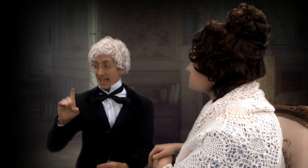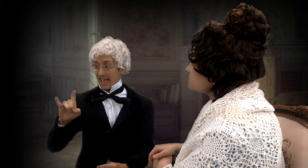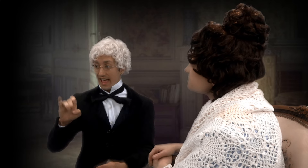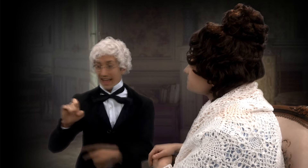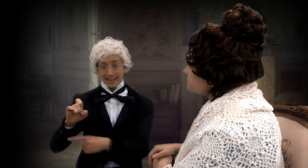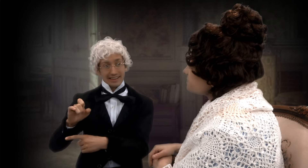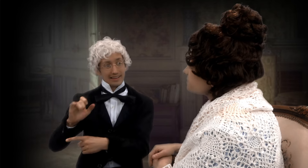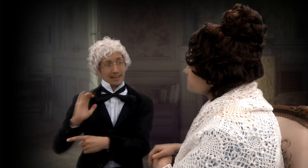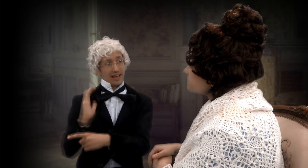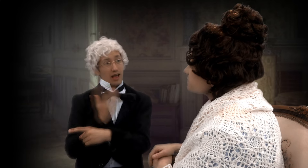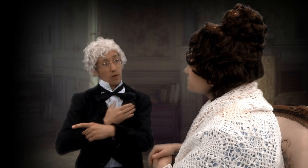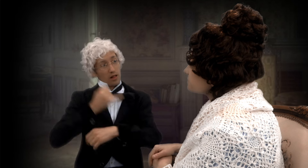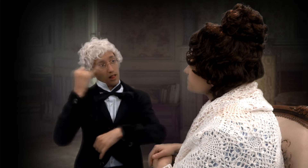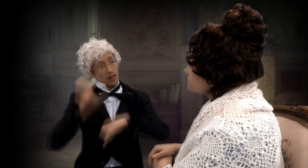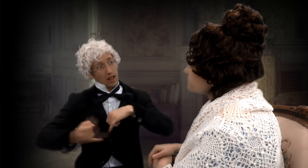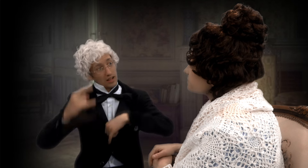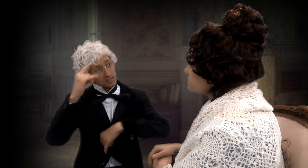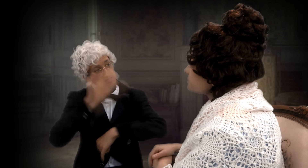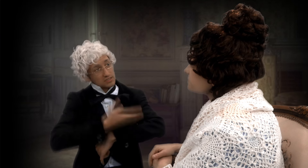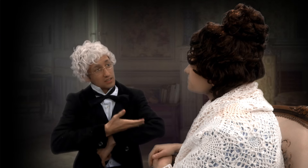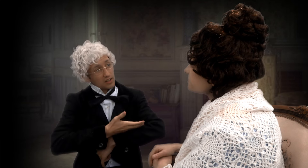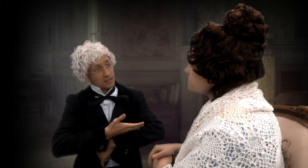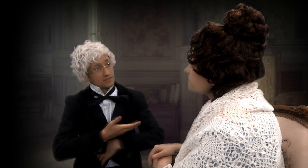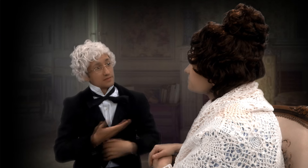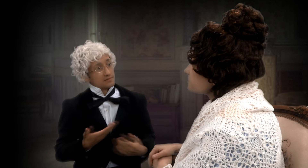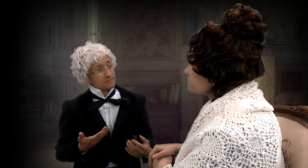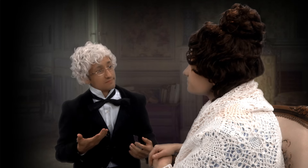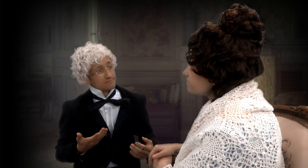Eddie's our last son.